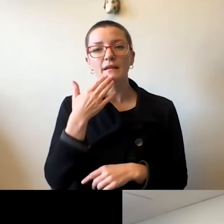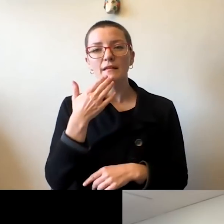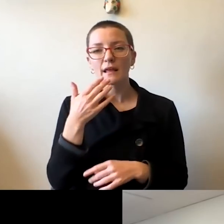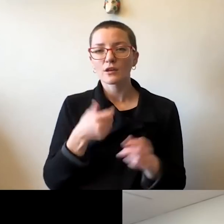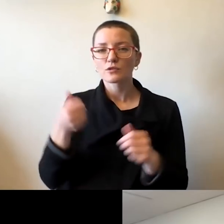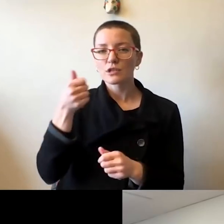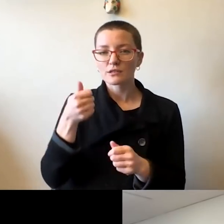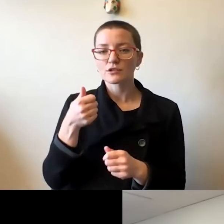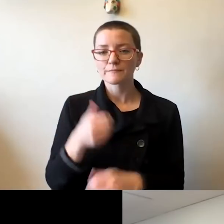Well said.